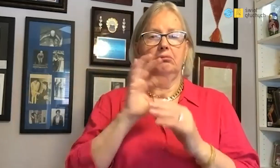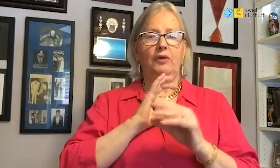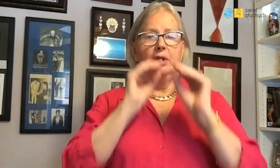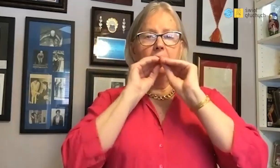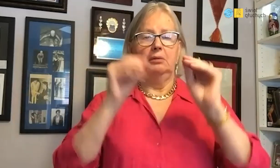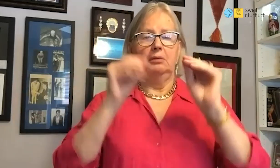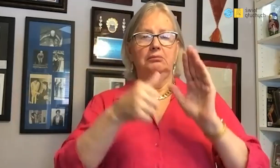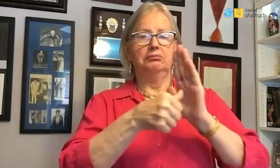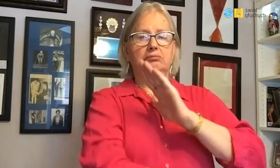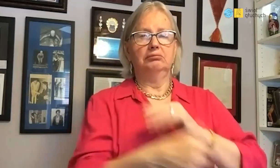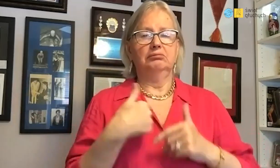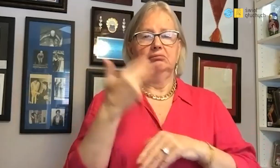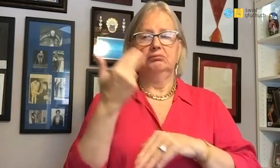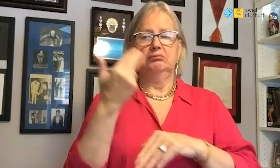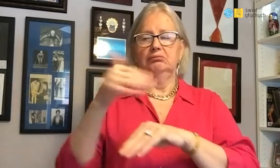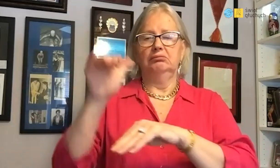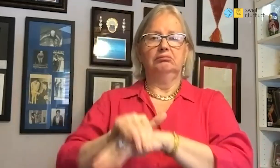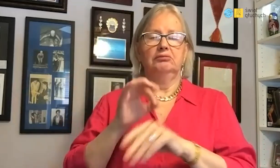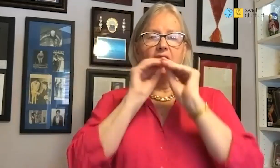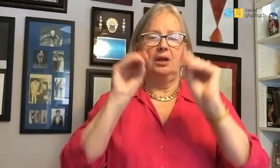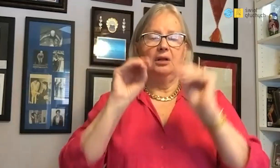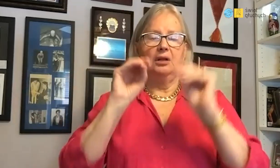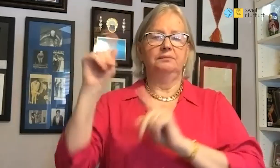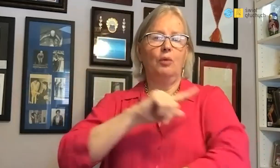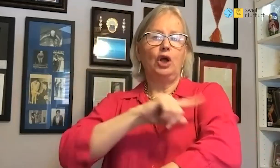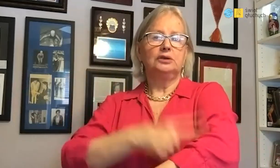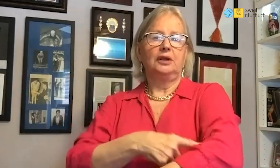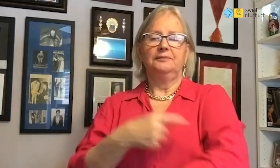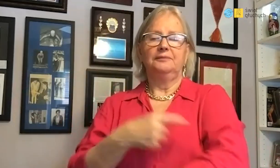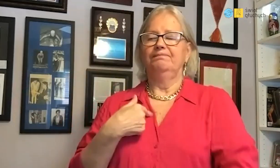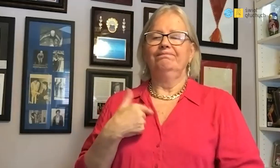why I have another trainer now - he was a trainer from Poznań.